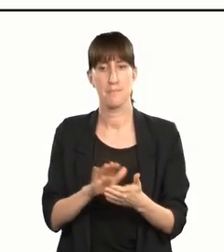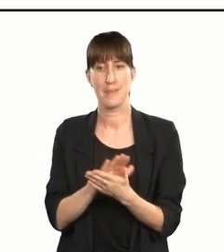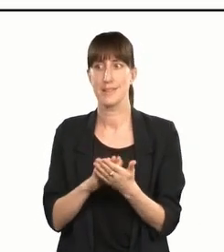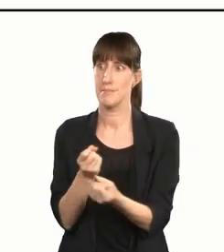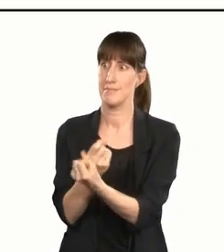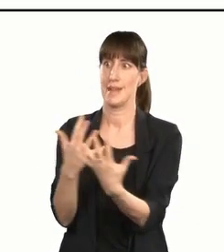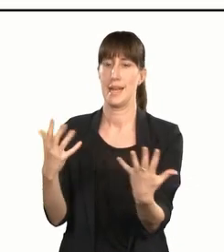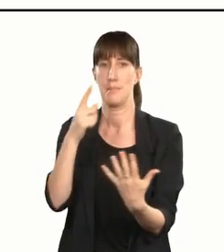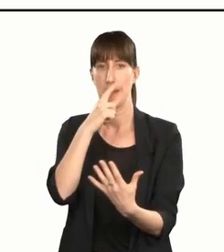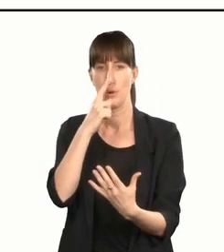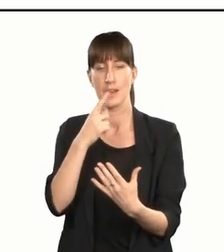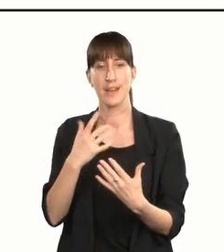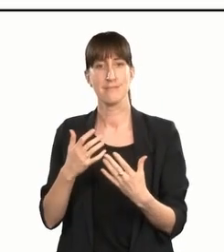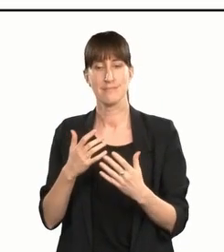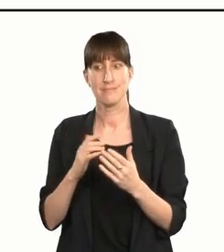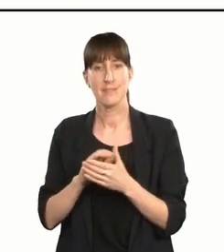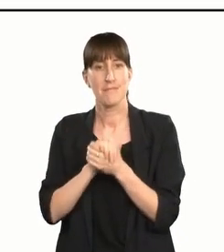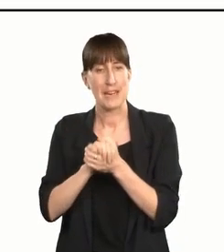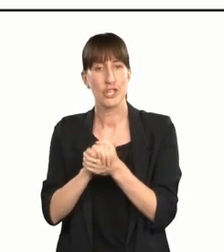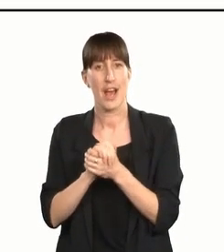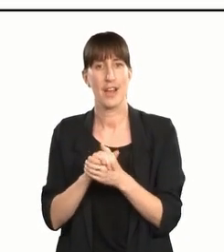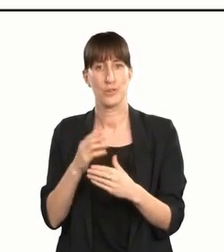'I congratulate Judith on this well-deserved accolade.'